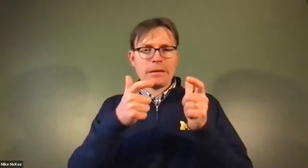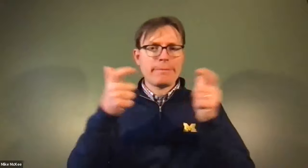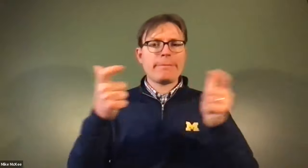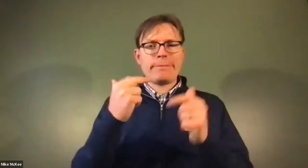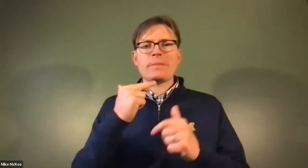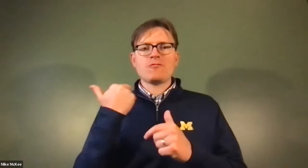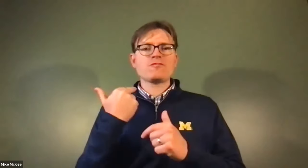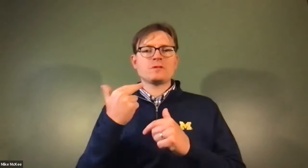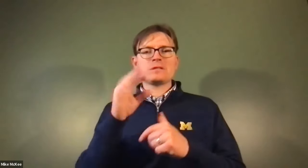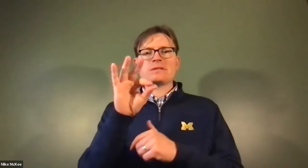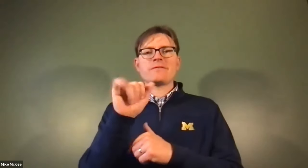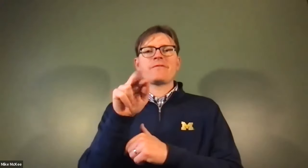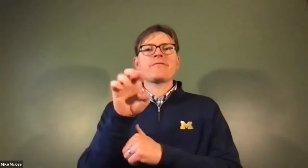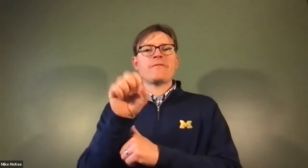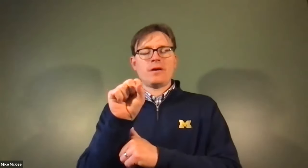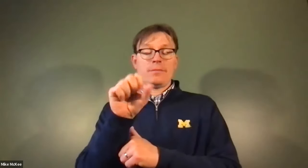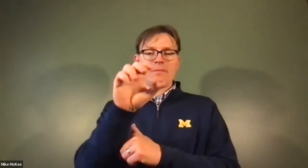James Cech: blood pressure is another risk factor.